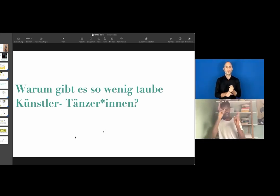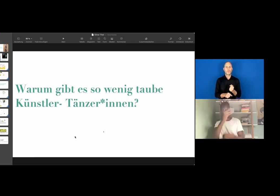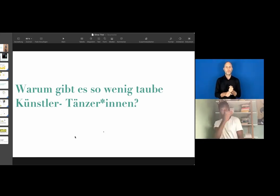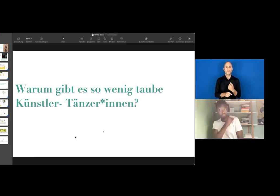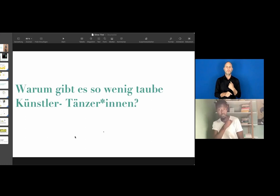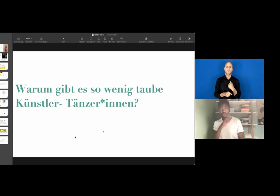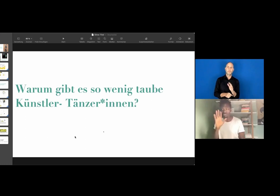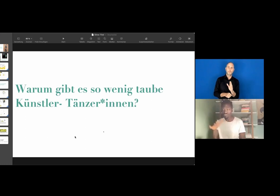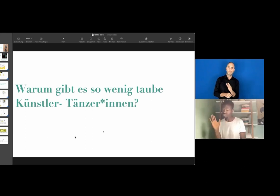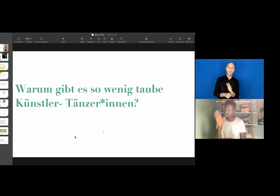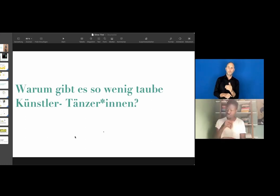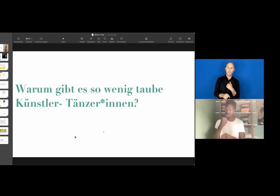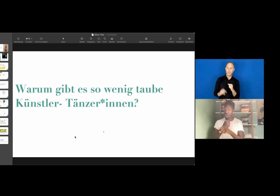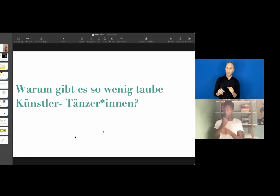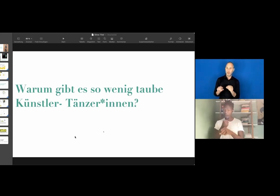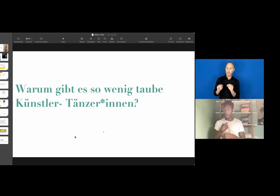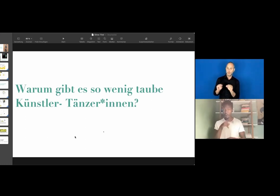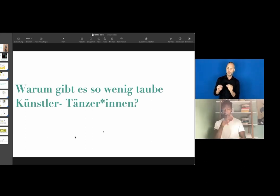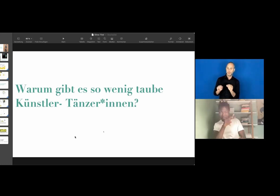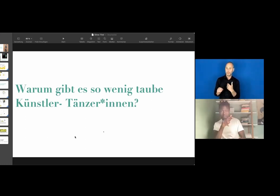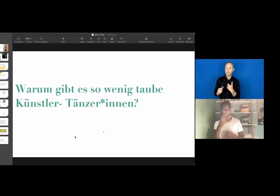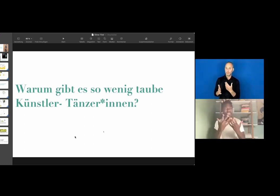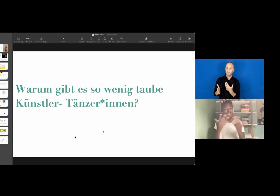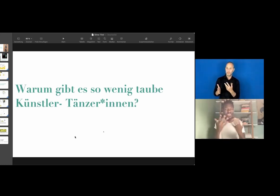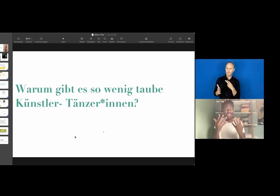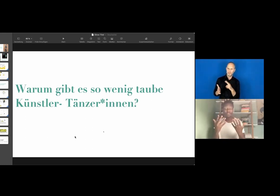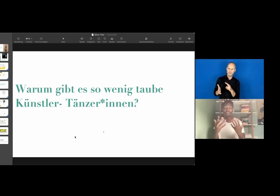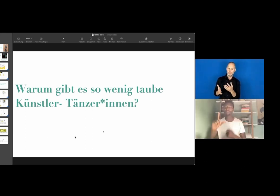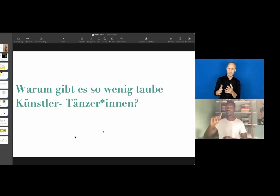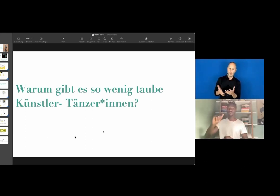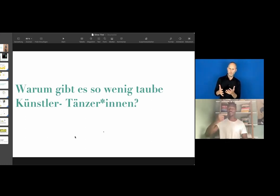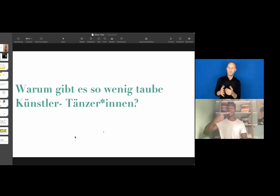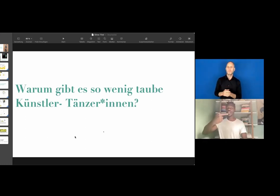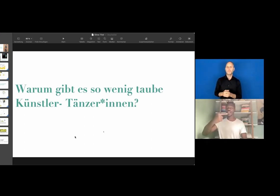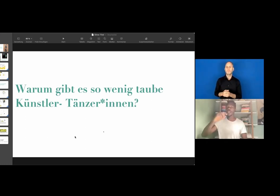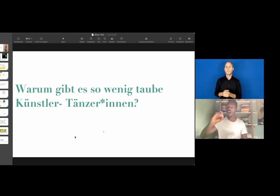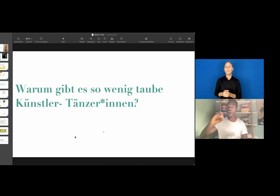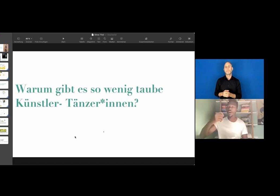And I was looking for a different kind of job.